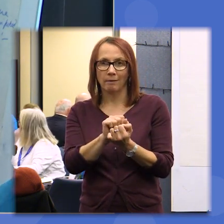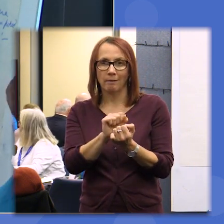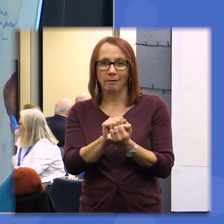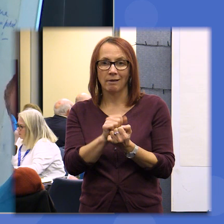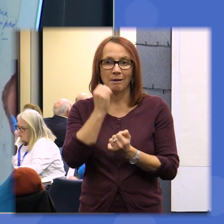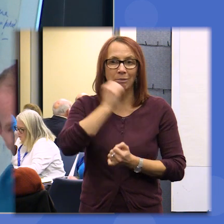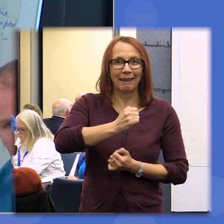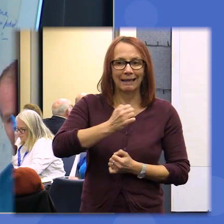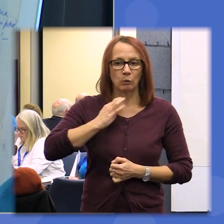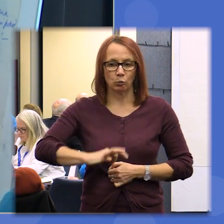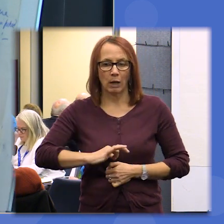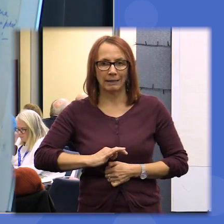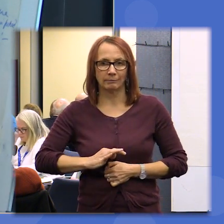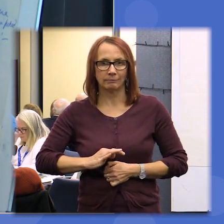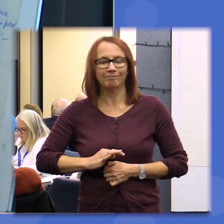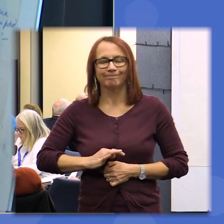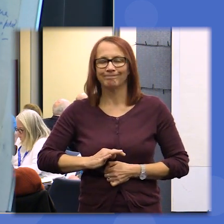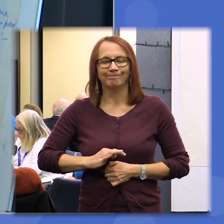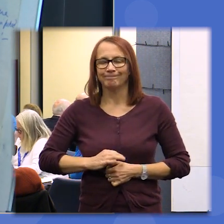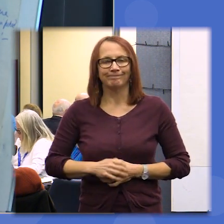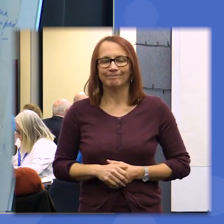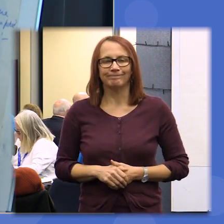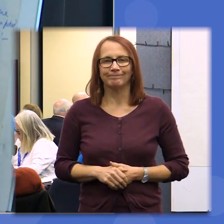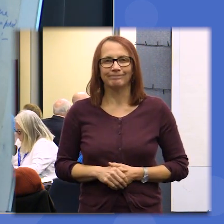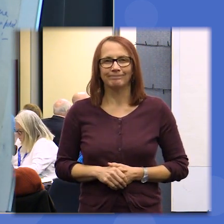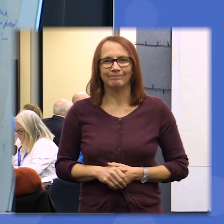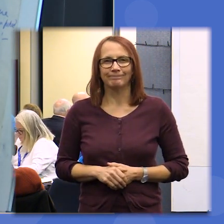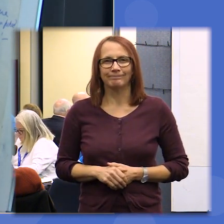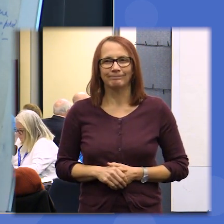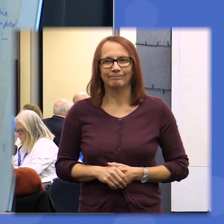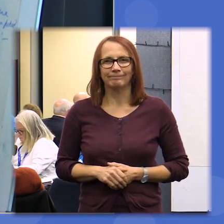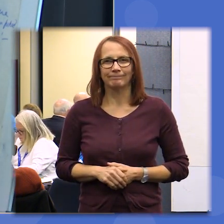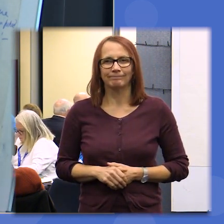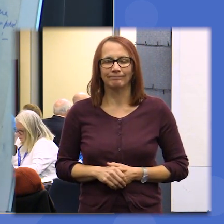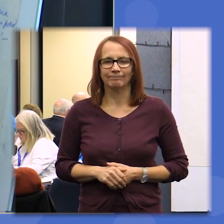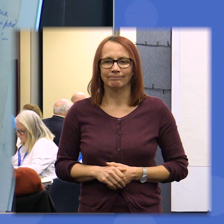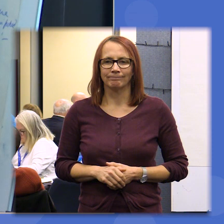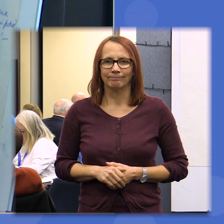and white this is not an exact science and the themes are engaging and it's